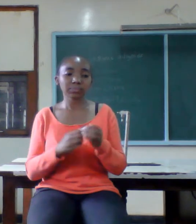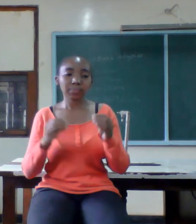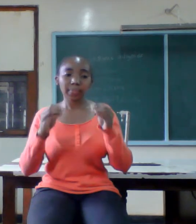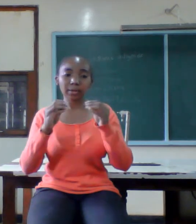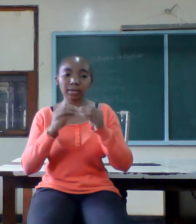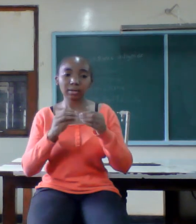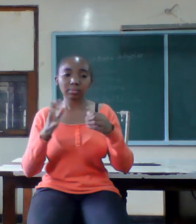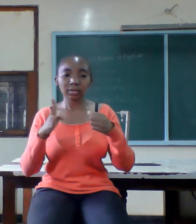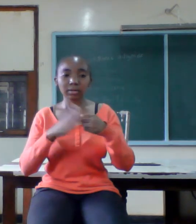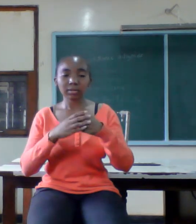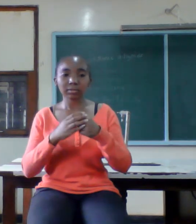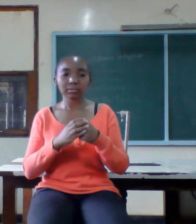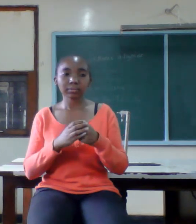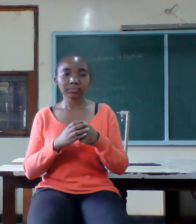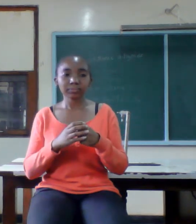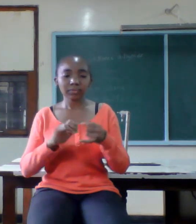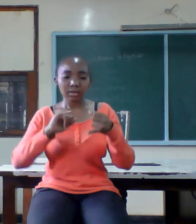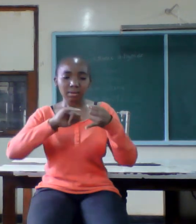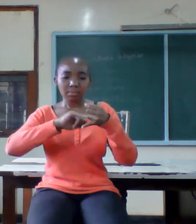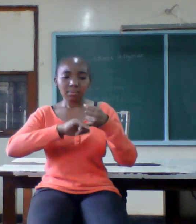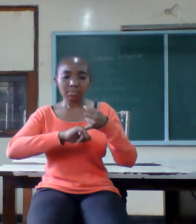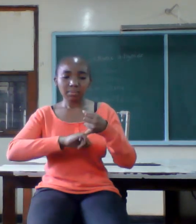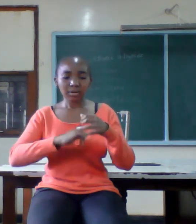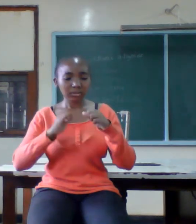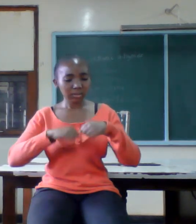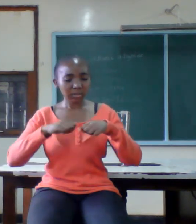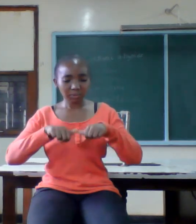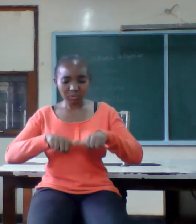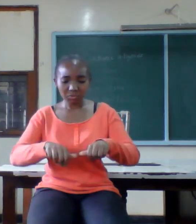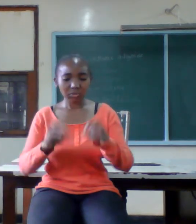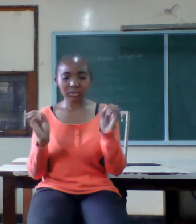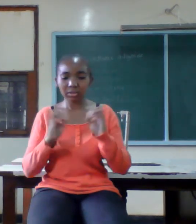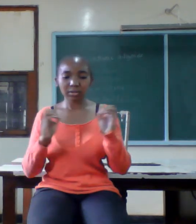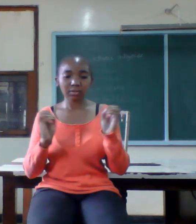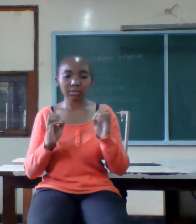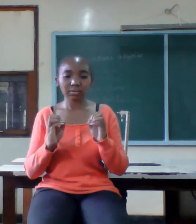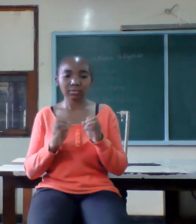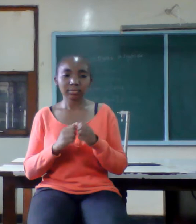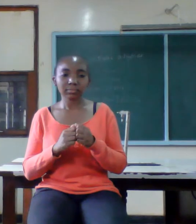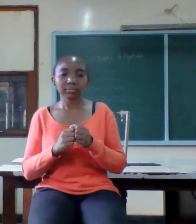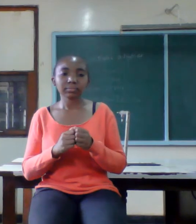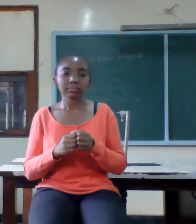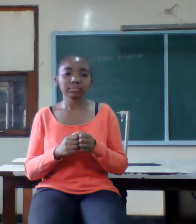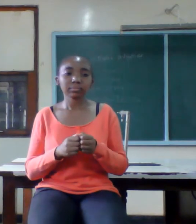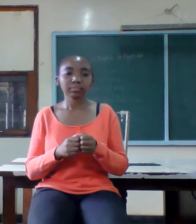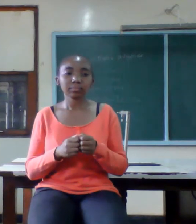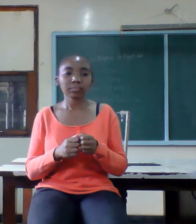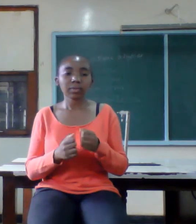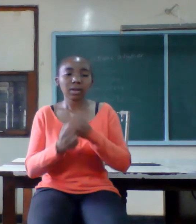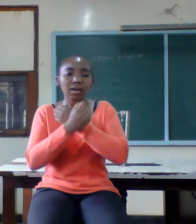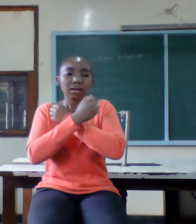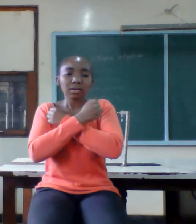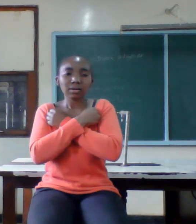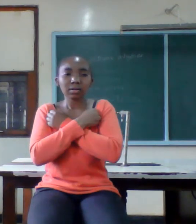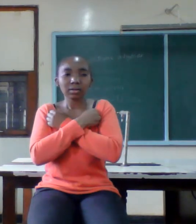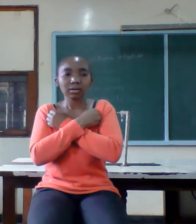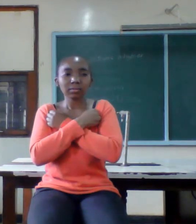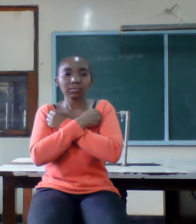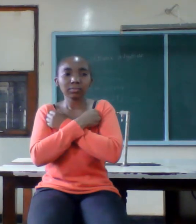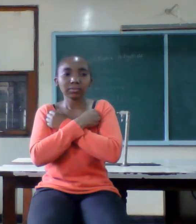contract it is permanent it needs total commitment love is the clue that sticks the couple together